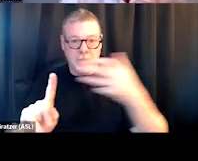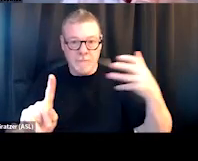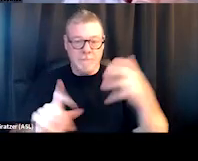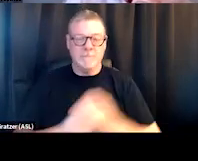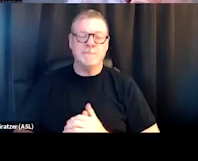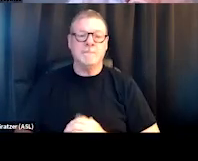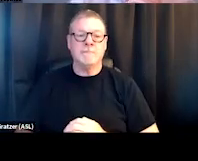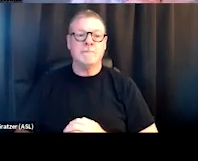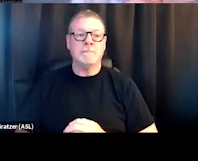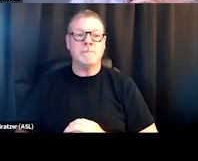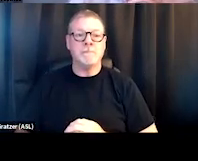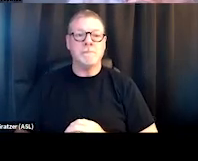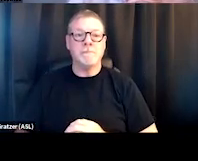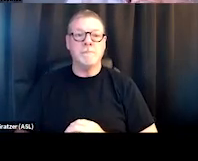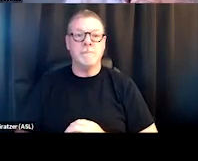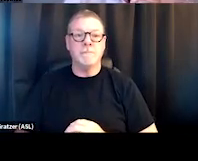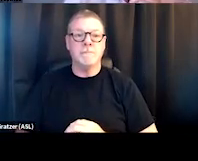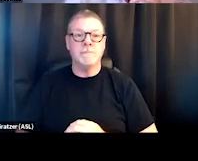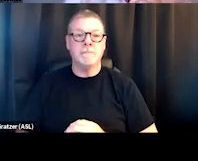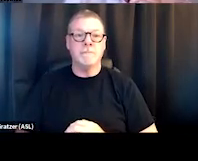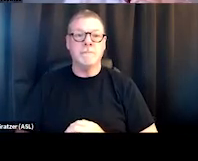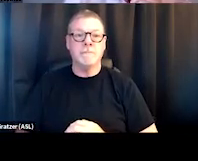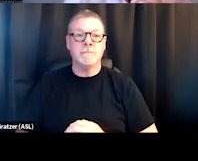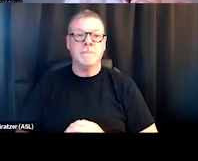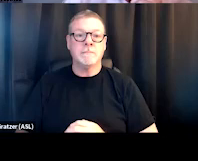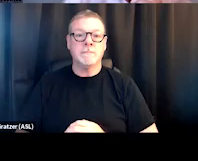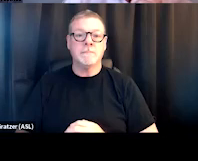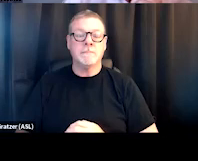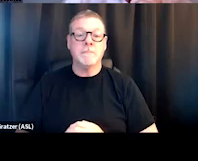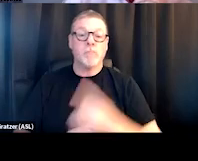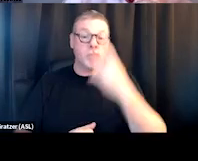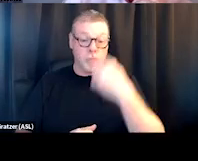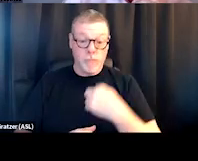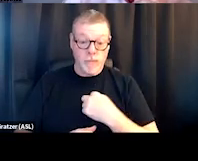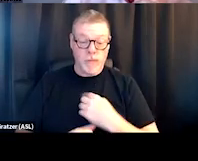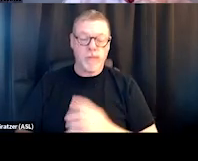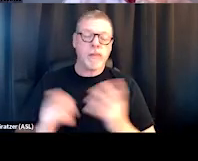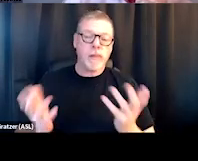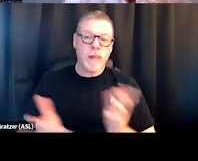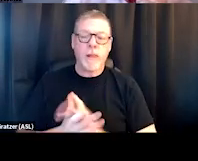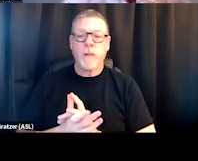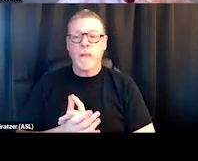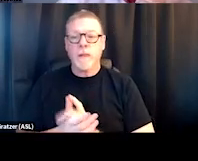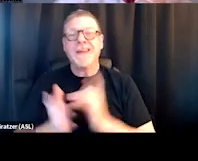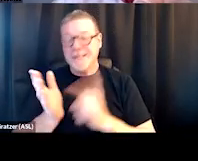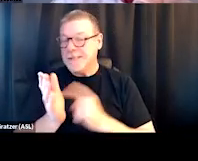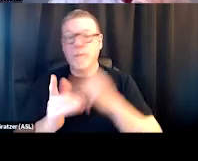So, for me, you know, it was- And then sometimes we had to import some things